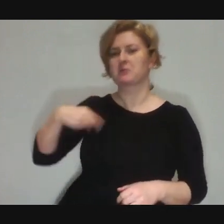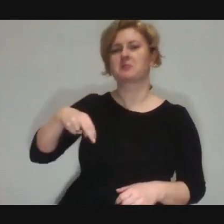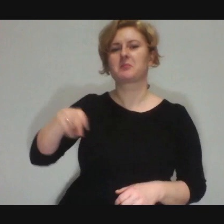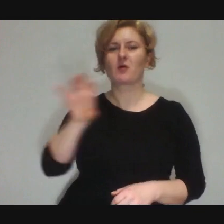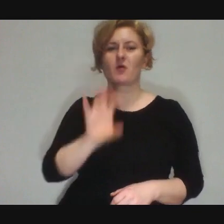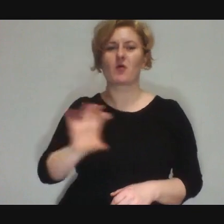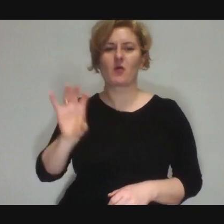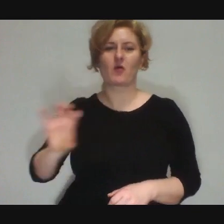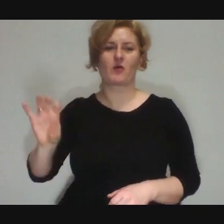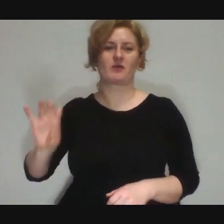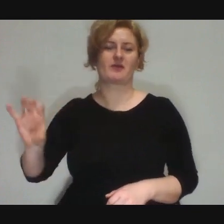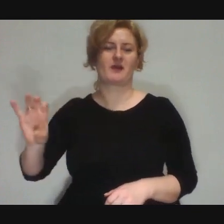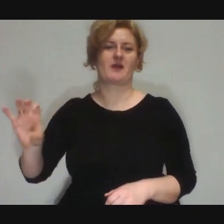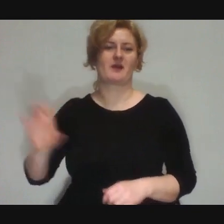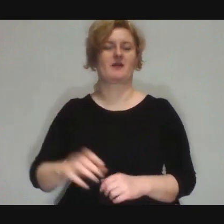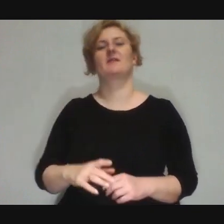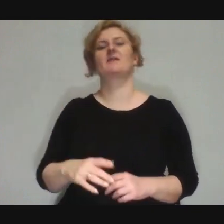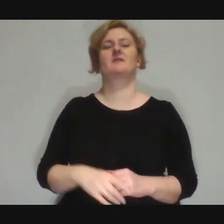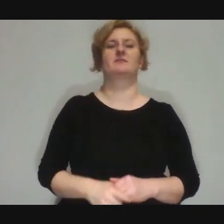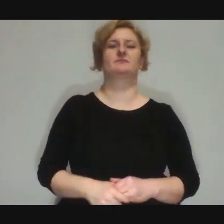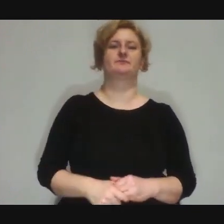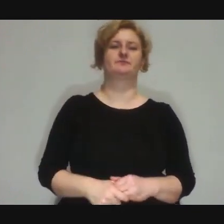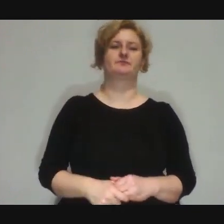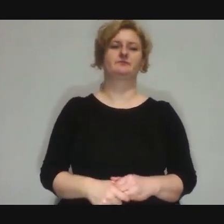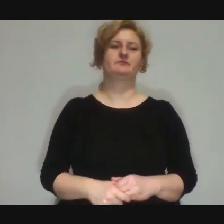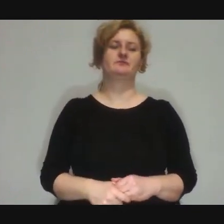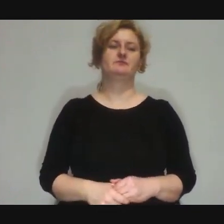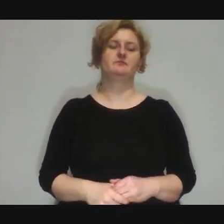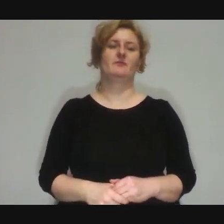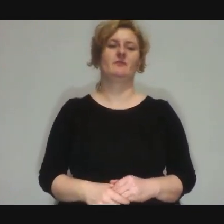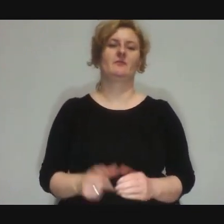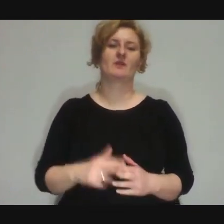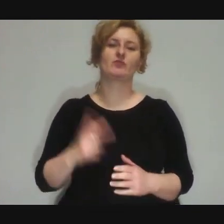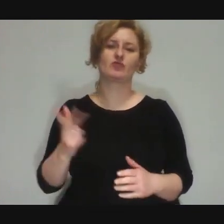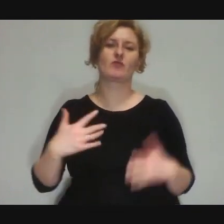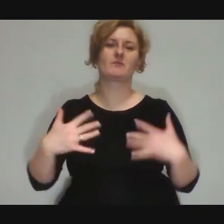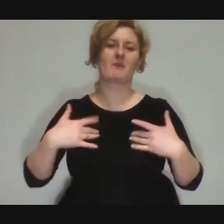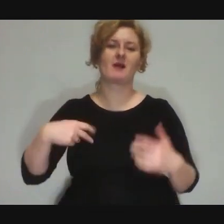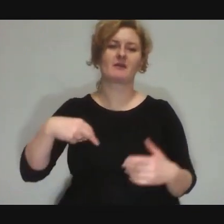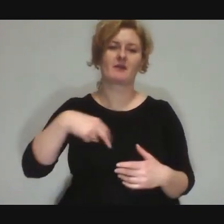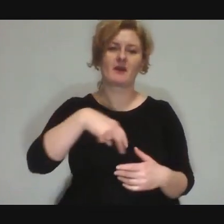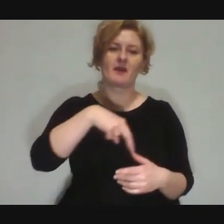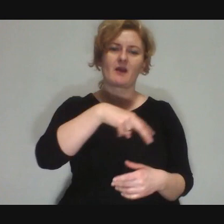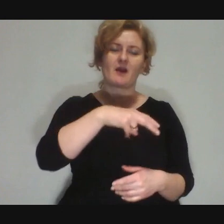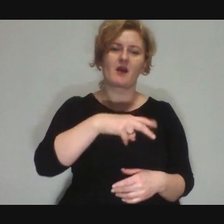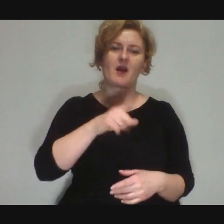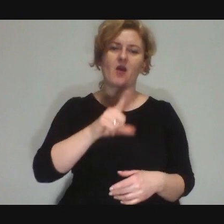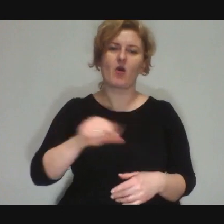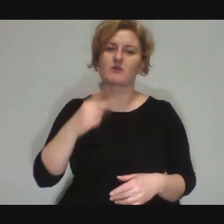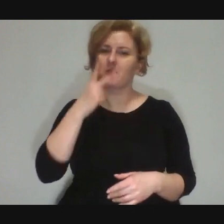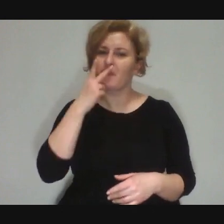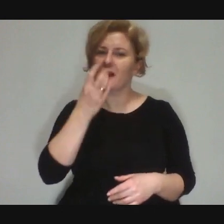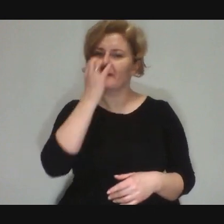they just went for an ice-cream on Saturday or a walk and they found this circus, that's great too!